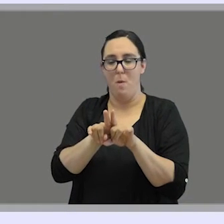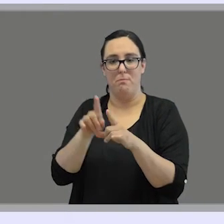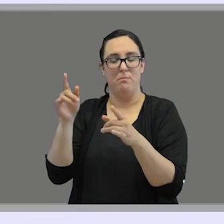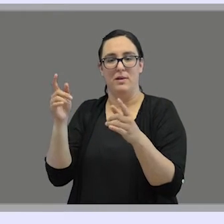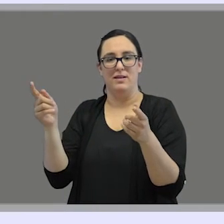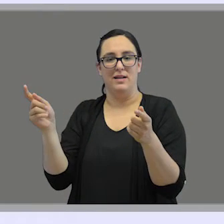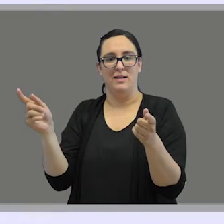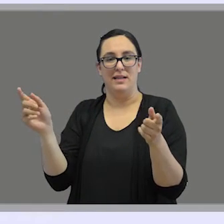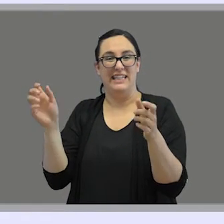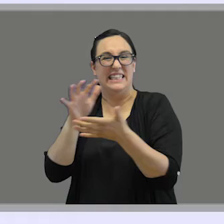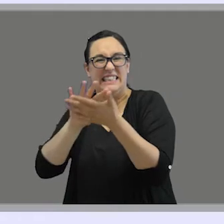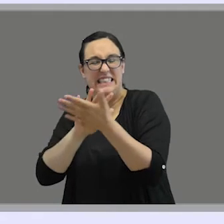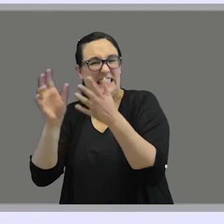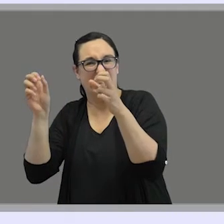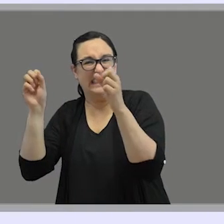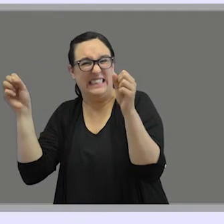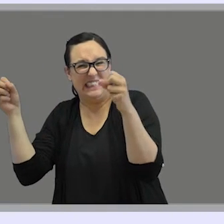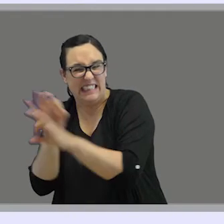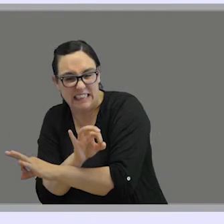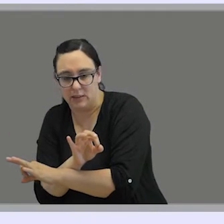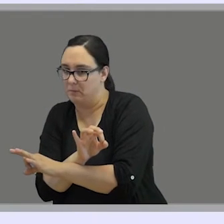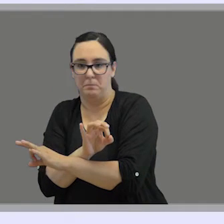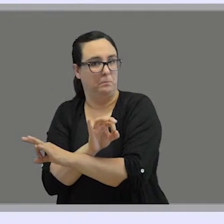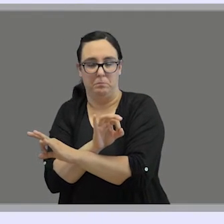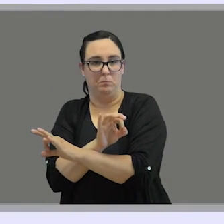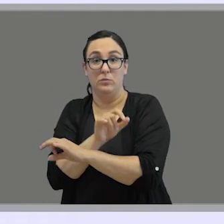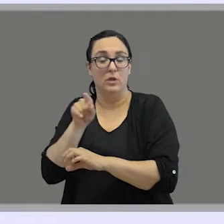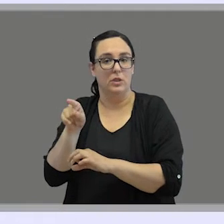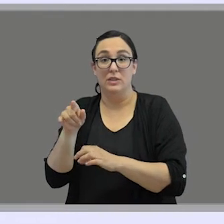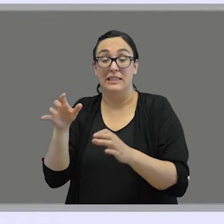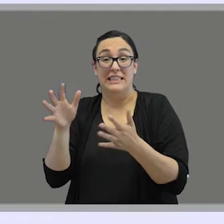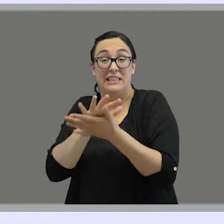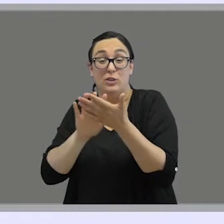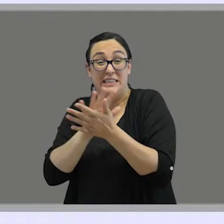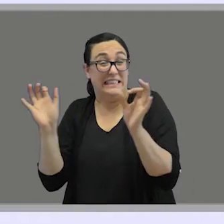to replace the linguistic input of a natural sign language could have very negative impact